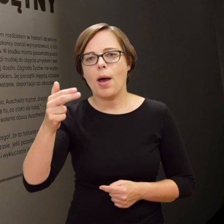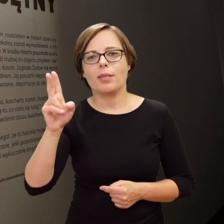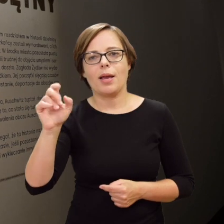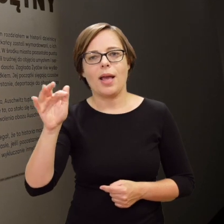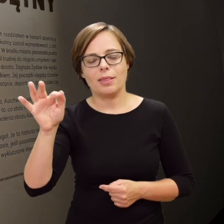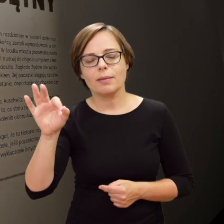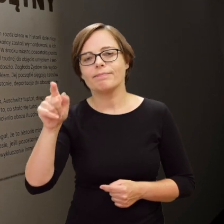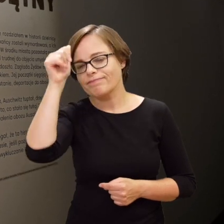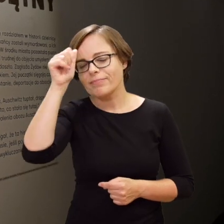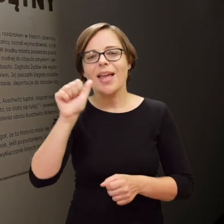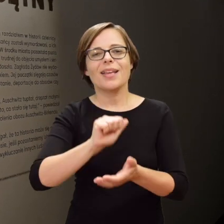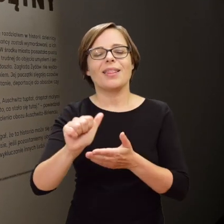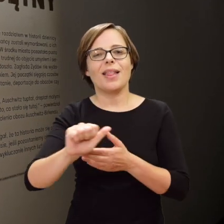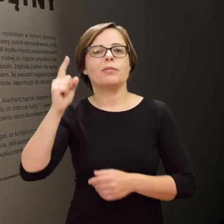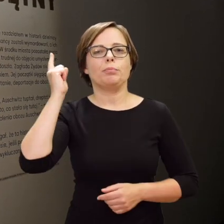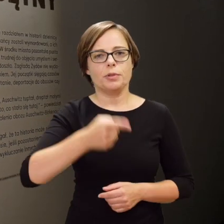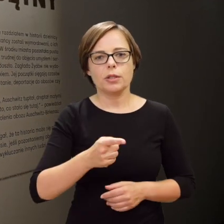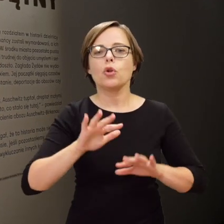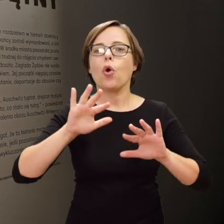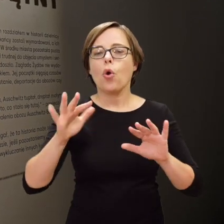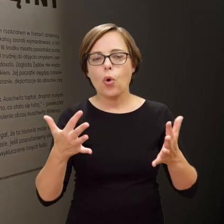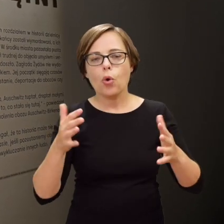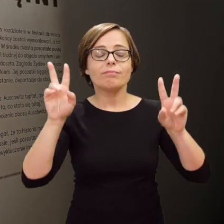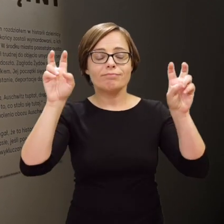the so-called 11th commandment: Thou Shalt Not Be Indifferent.